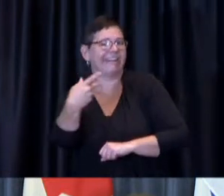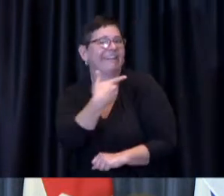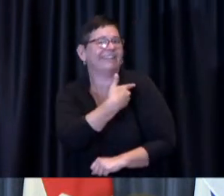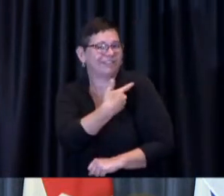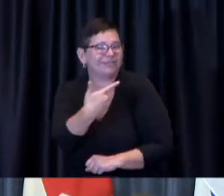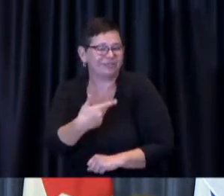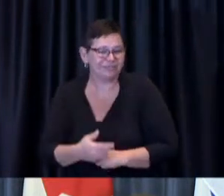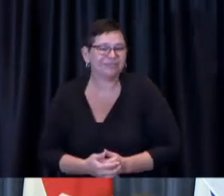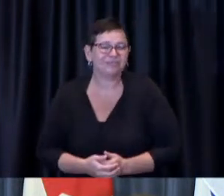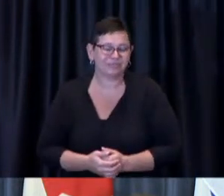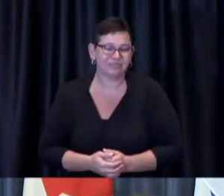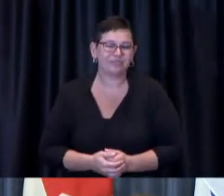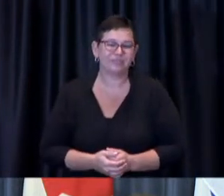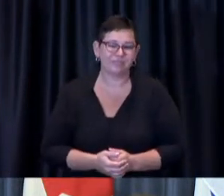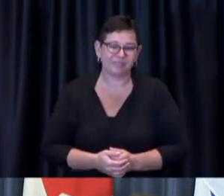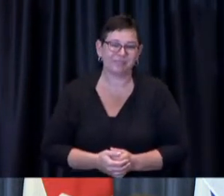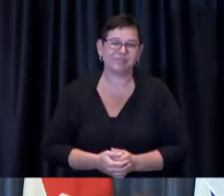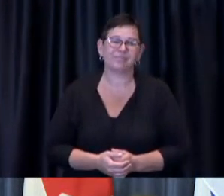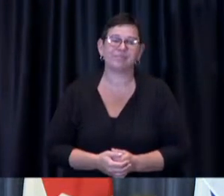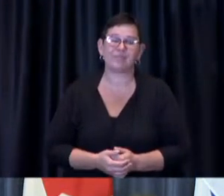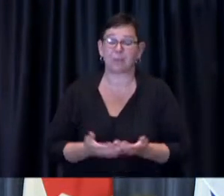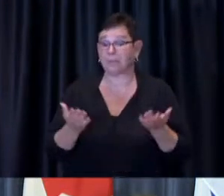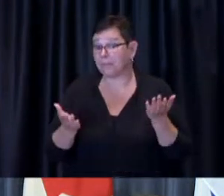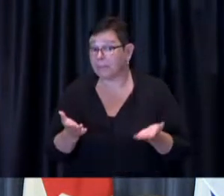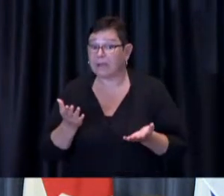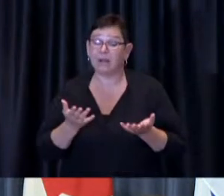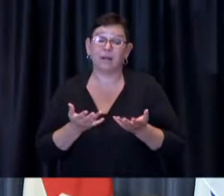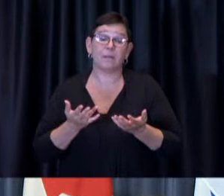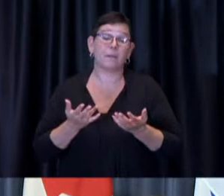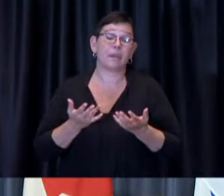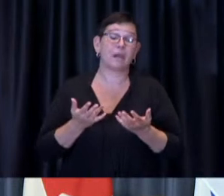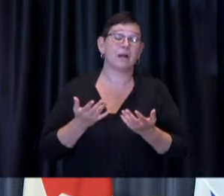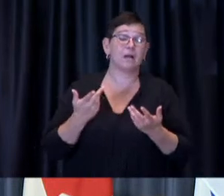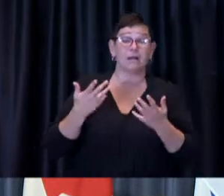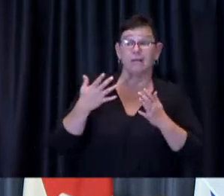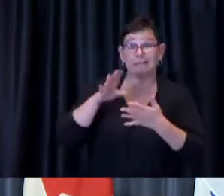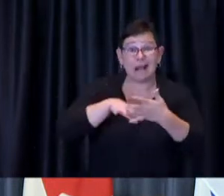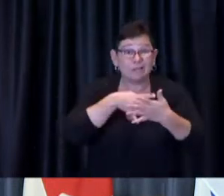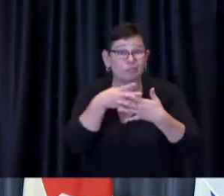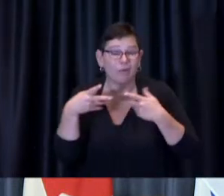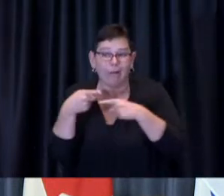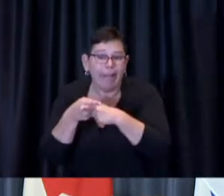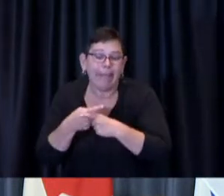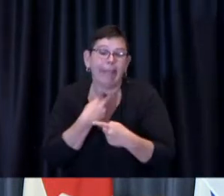They may have had a scheduling conflict, or perhaps they've forgotten their second appointment.